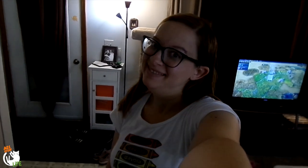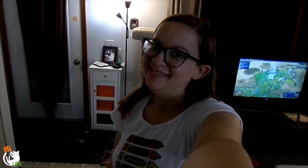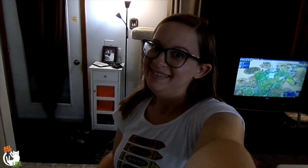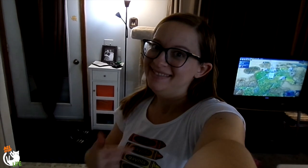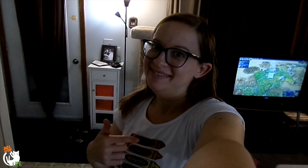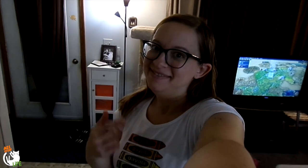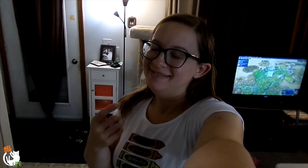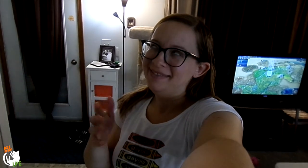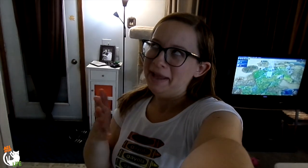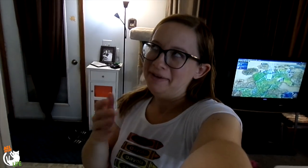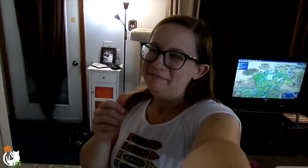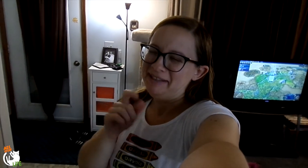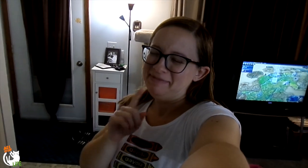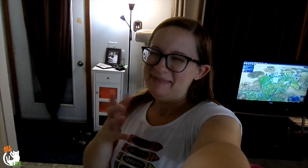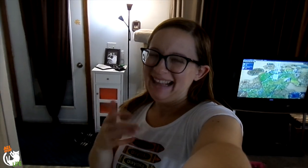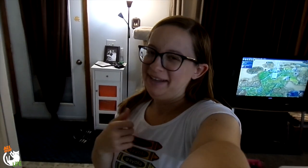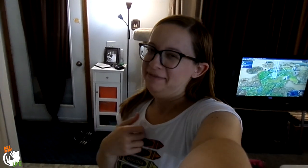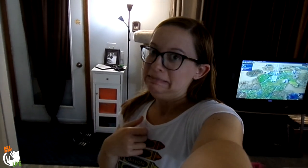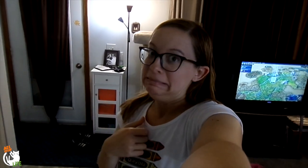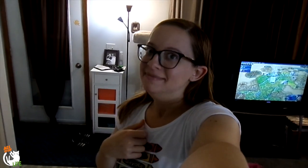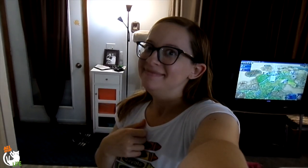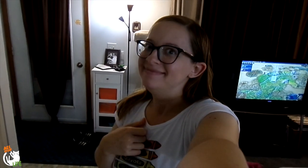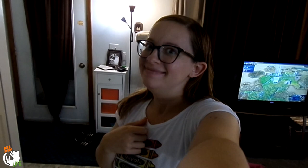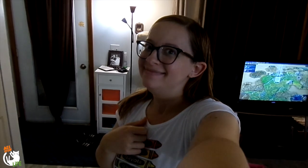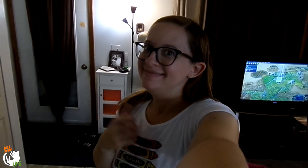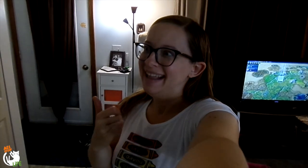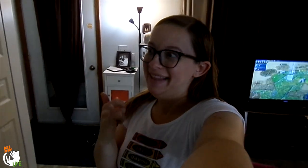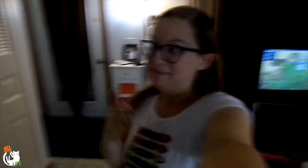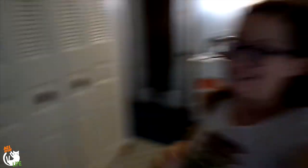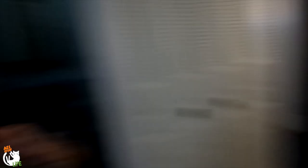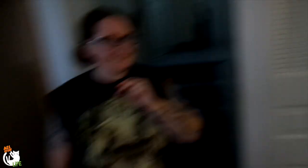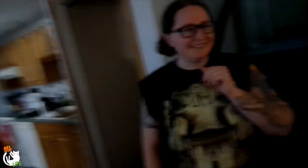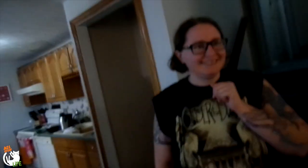Kind of... not really, but kind of.